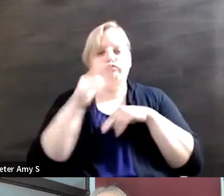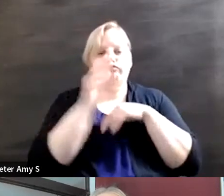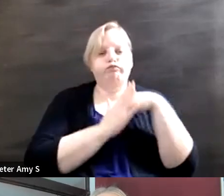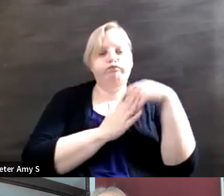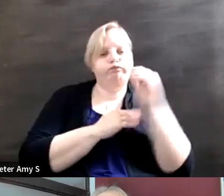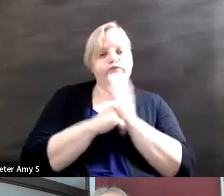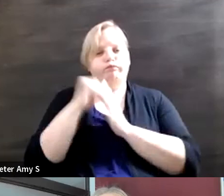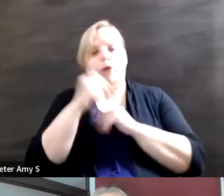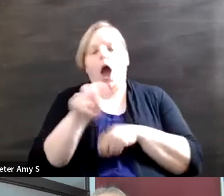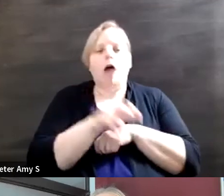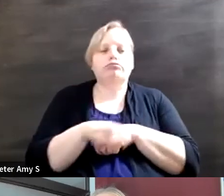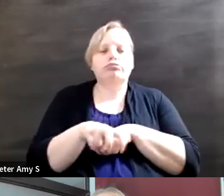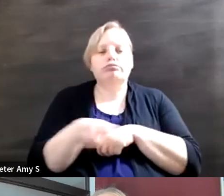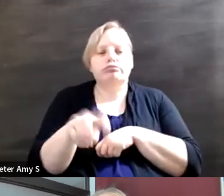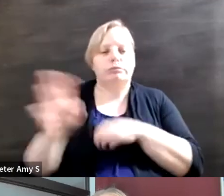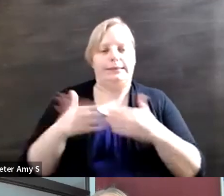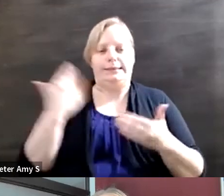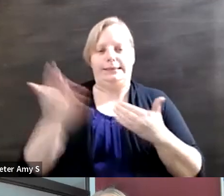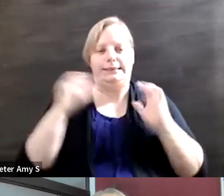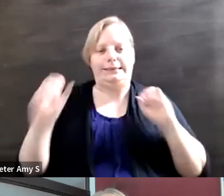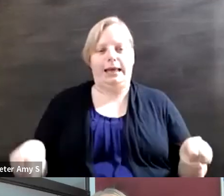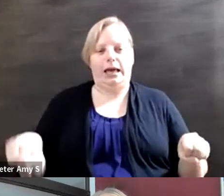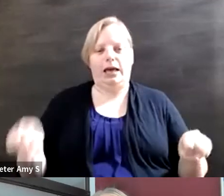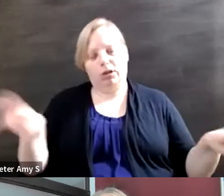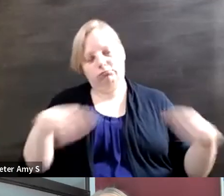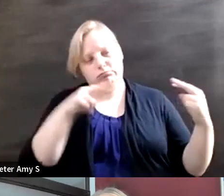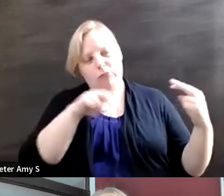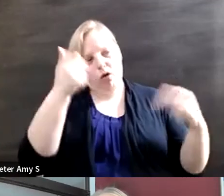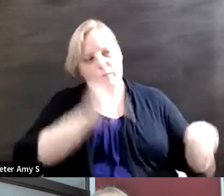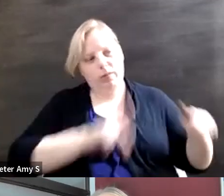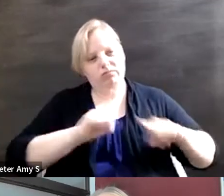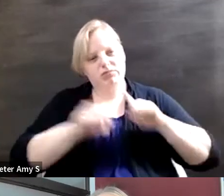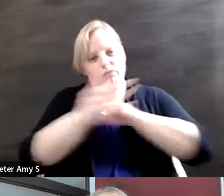with so much ease and I look at my counterparts from other parts of the world and they can hardly